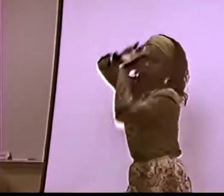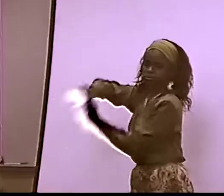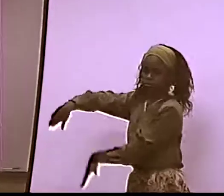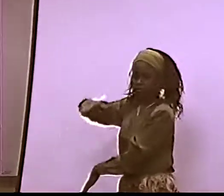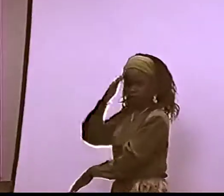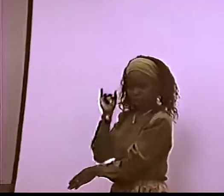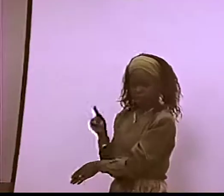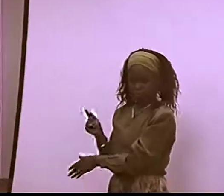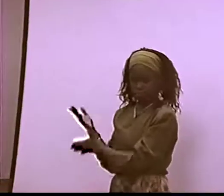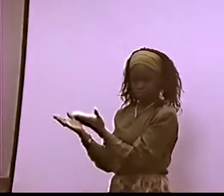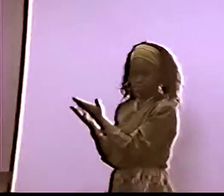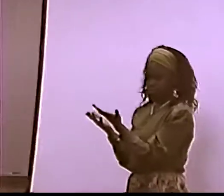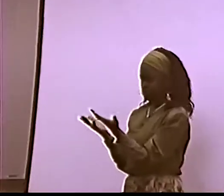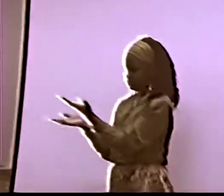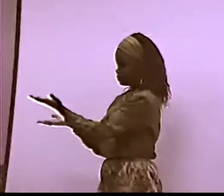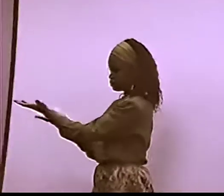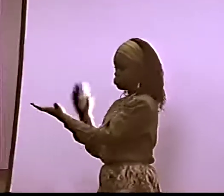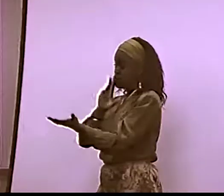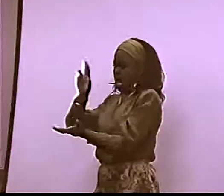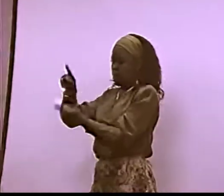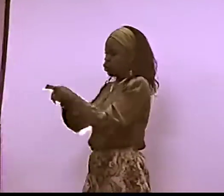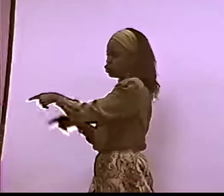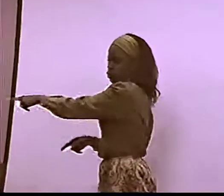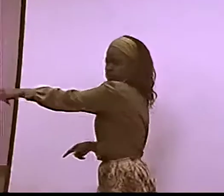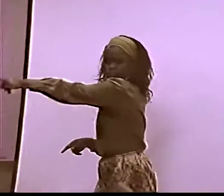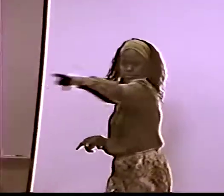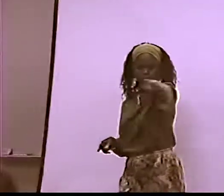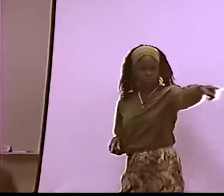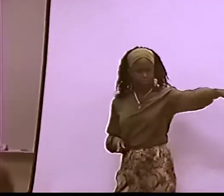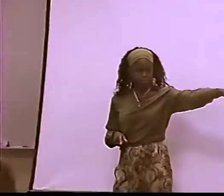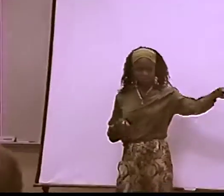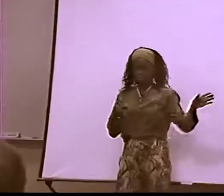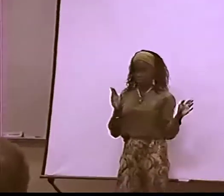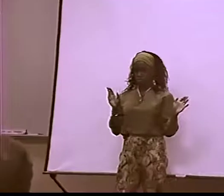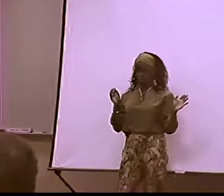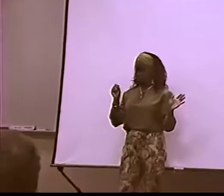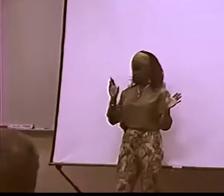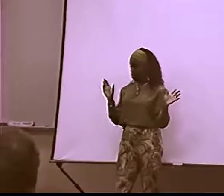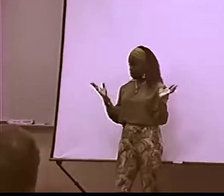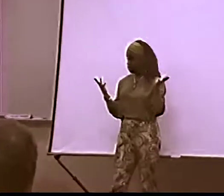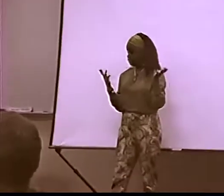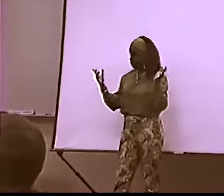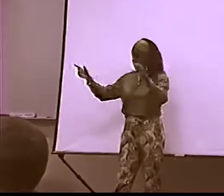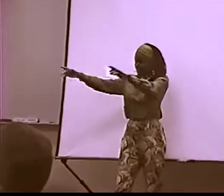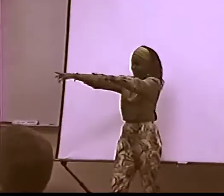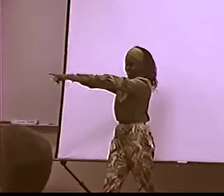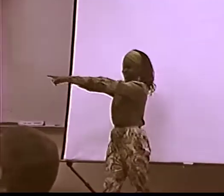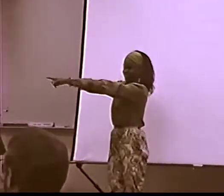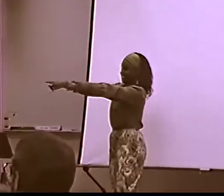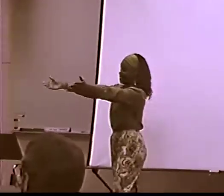YOU START TALKING ABOUT--A LOT OF PEOPLE START TALKING ABOUT... I WANT ALL OF YOU TO ...